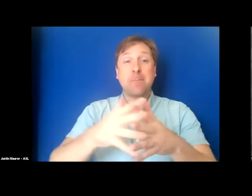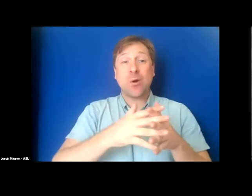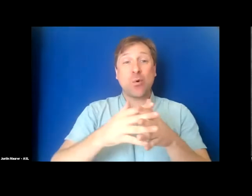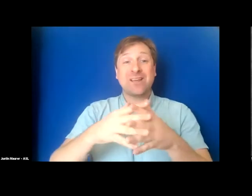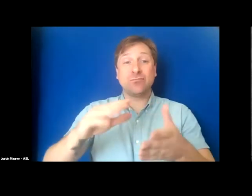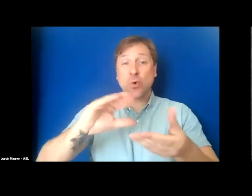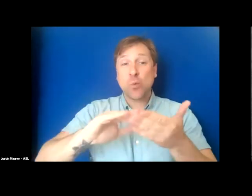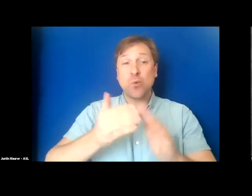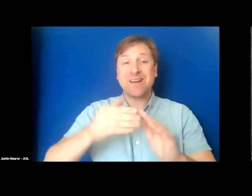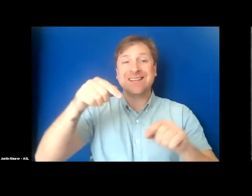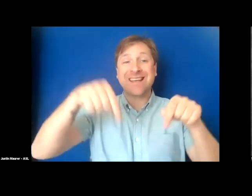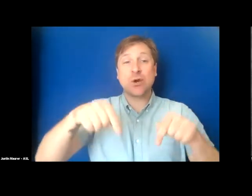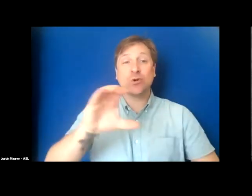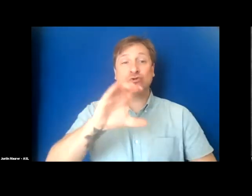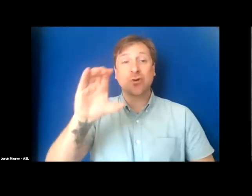I’ll turn it to my colleague, Jason Matsumoto.